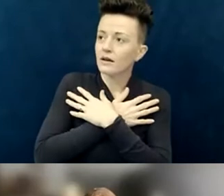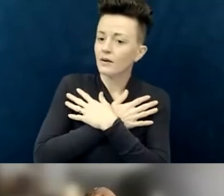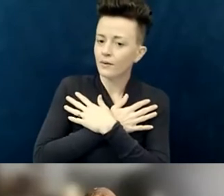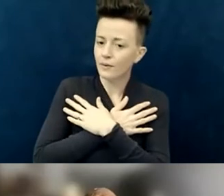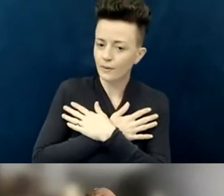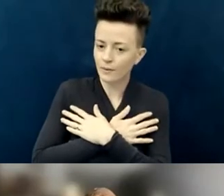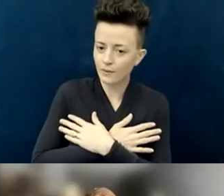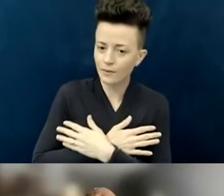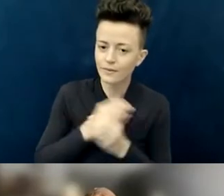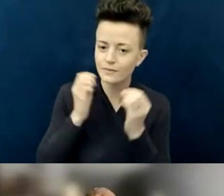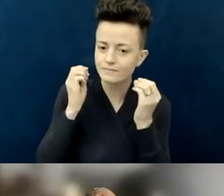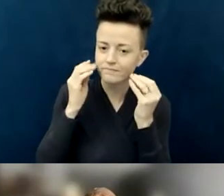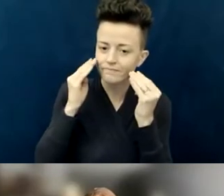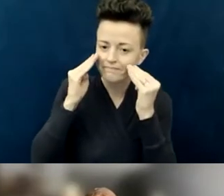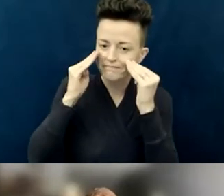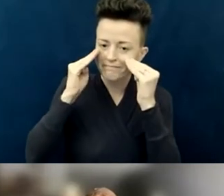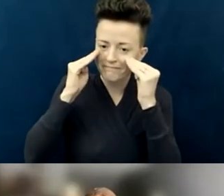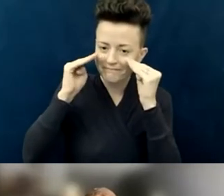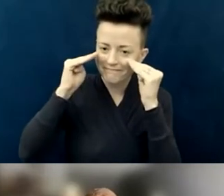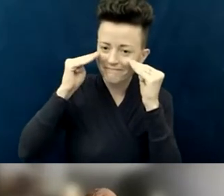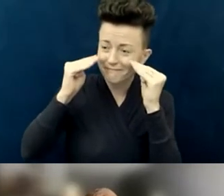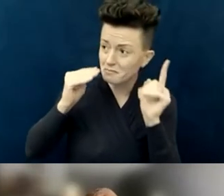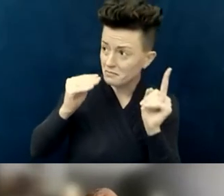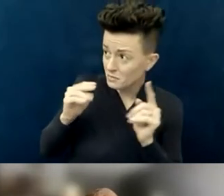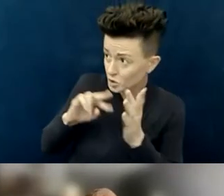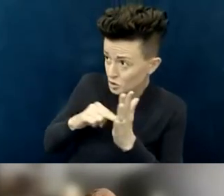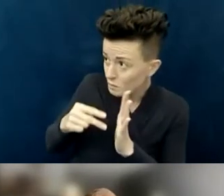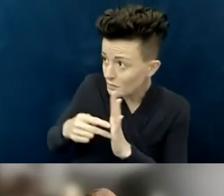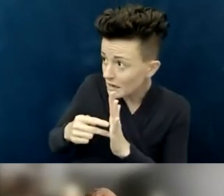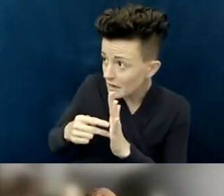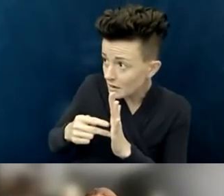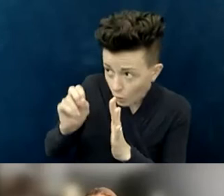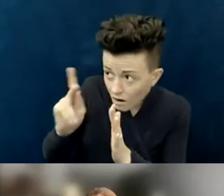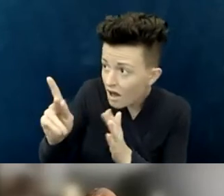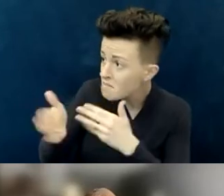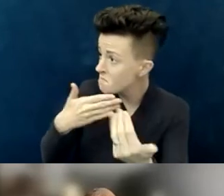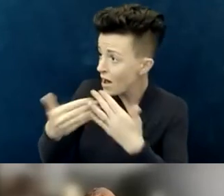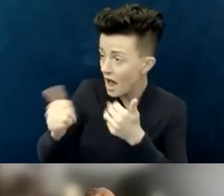and she said, "You mean it would be okay "however it went?" And I said, "Yes.